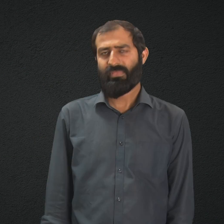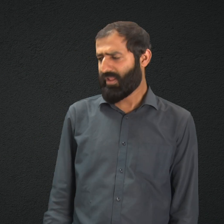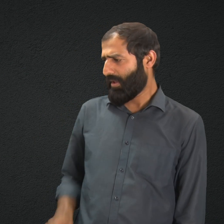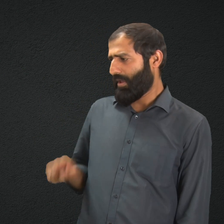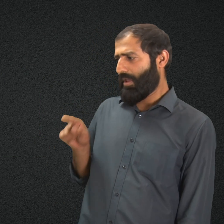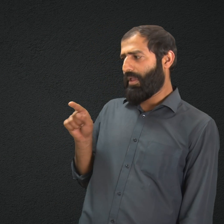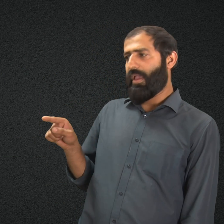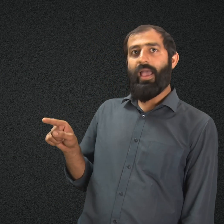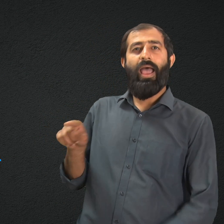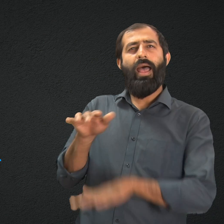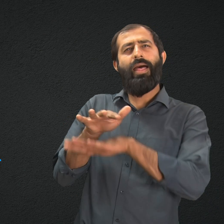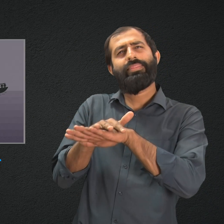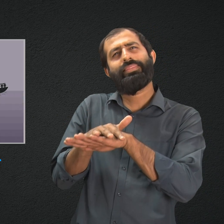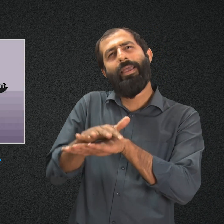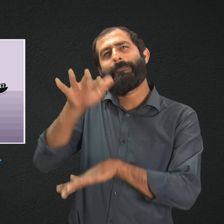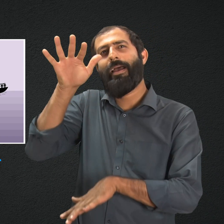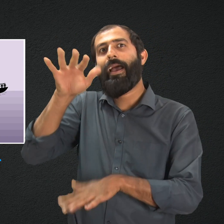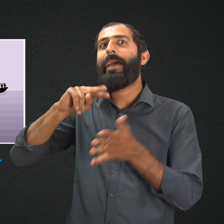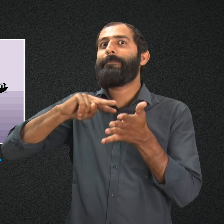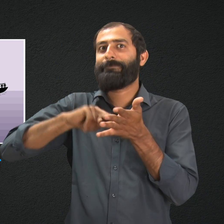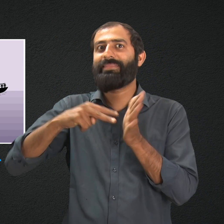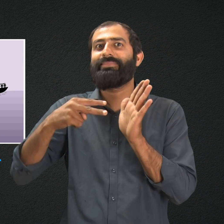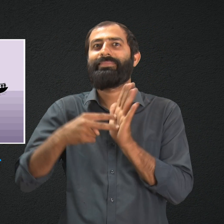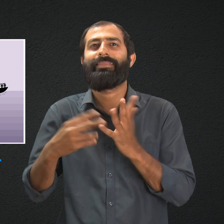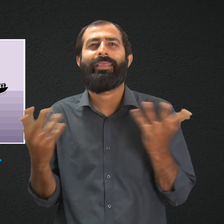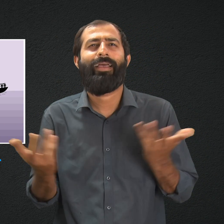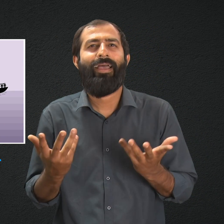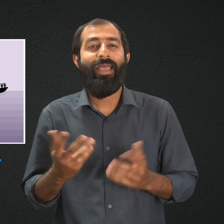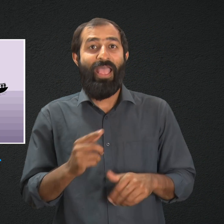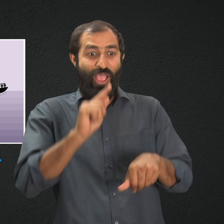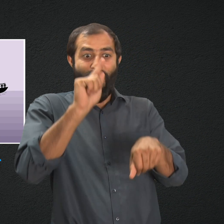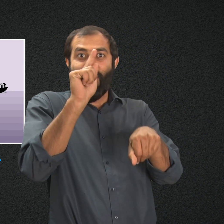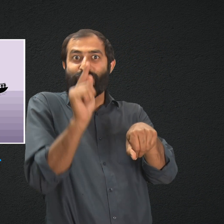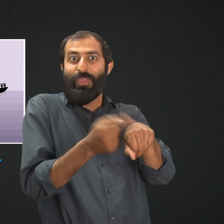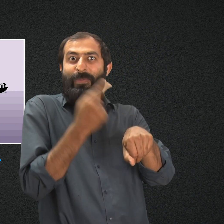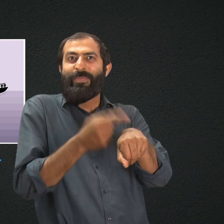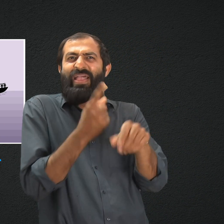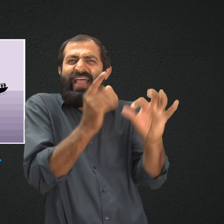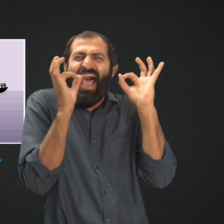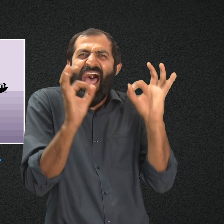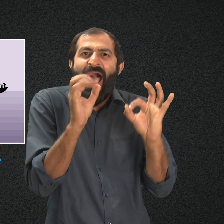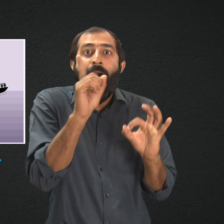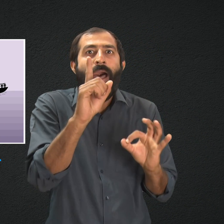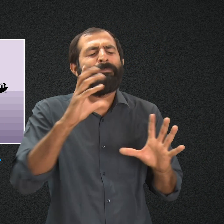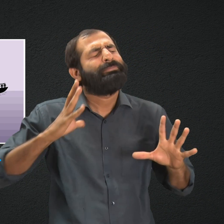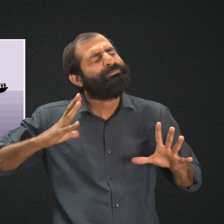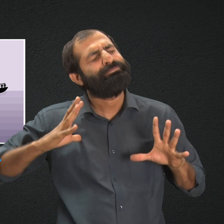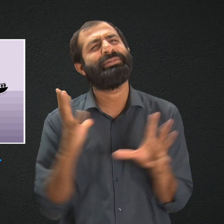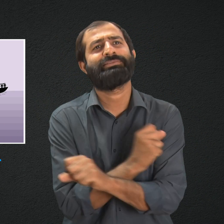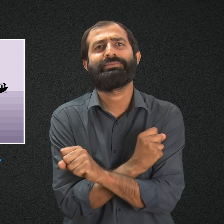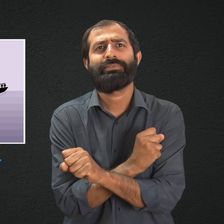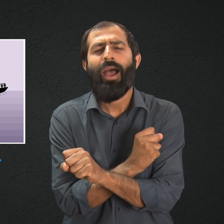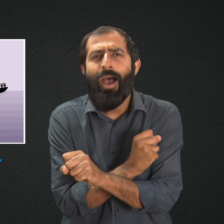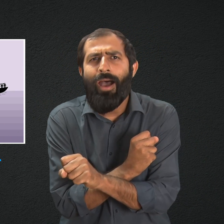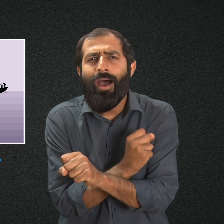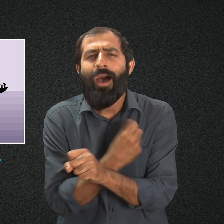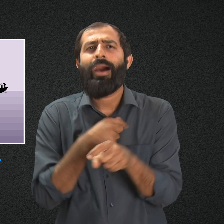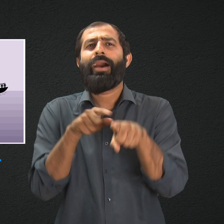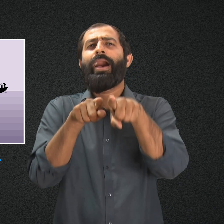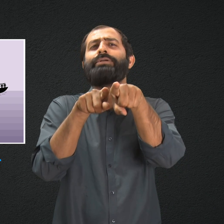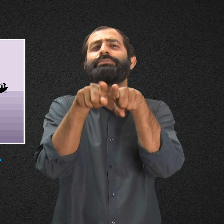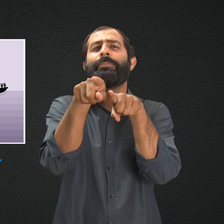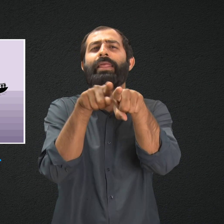The idiom, miss the boat means fail to take advantage of an opportunity.